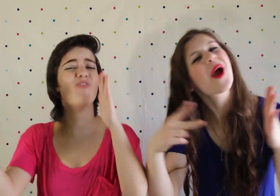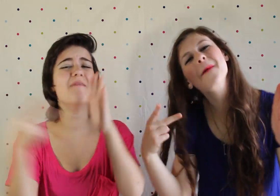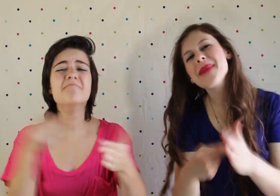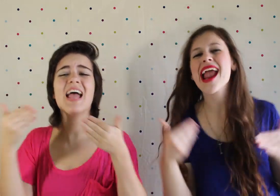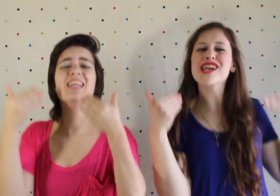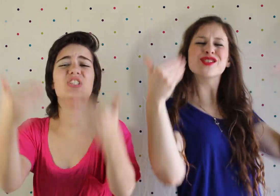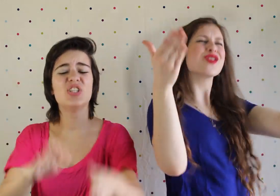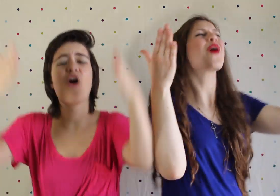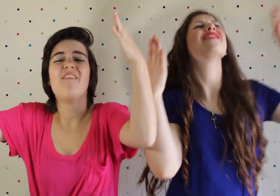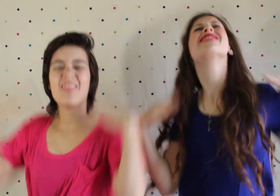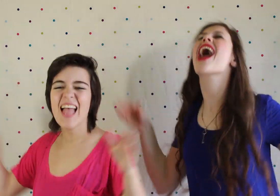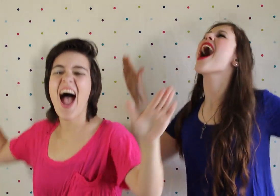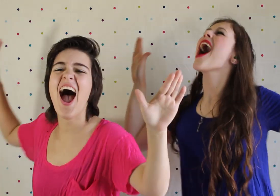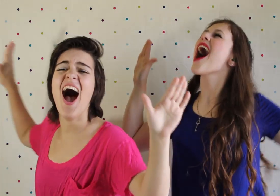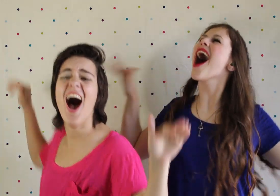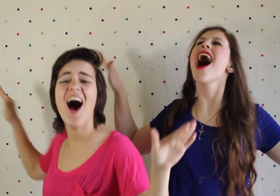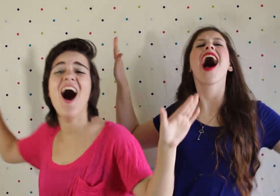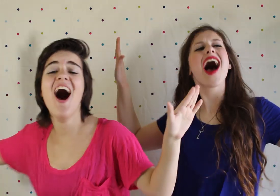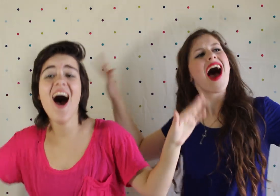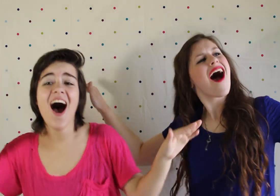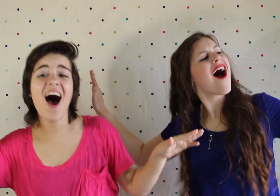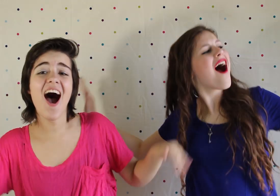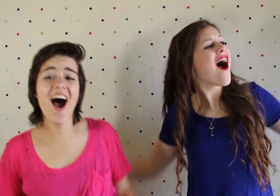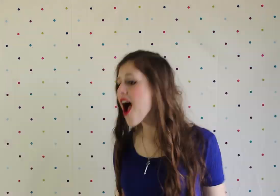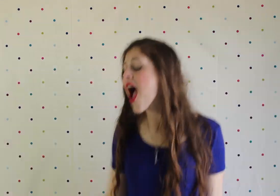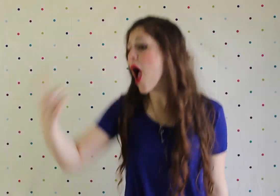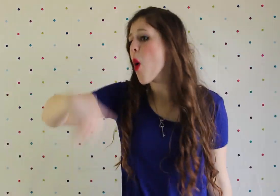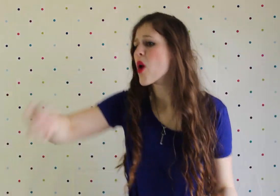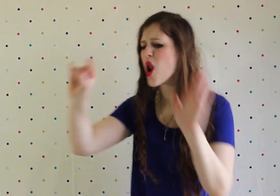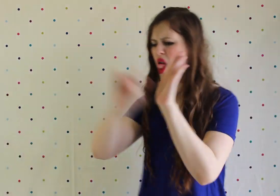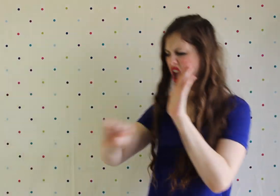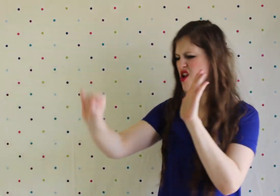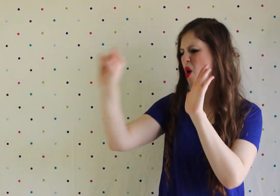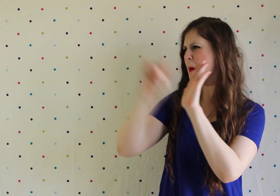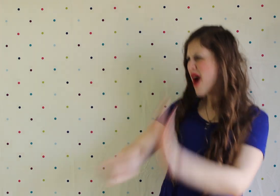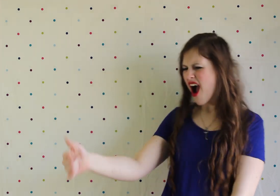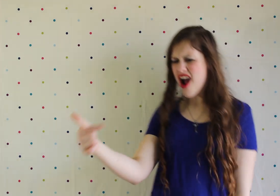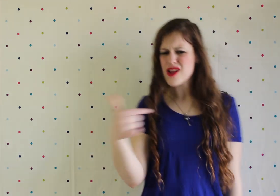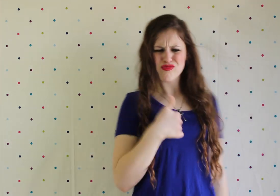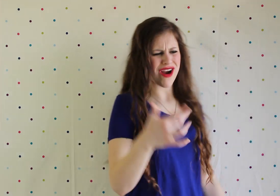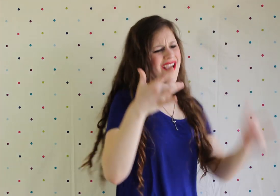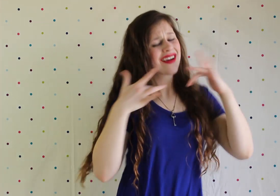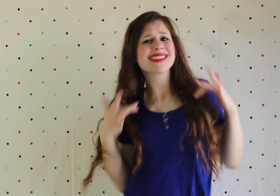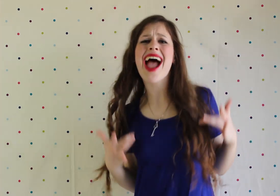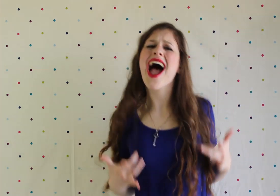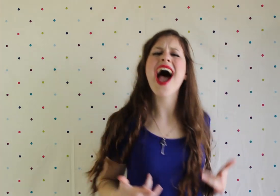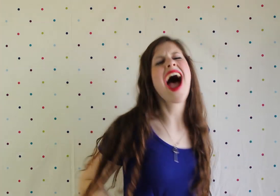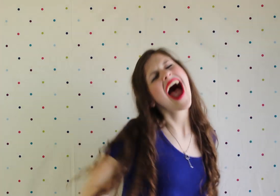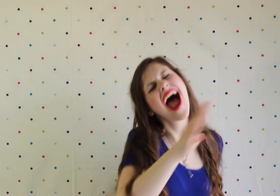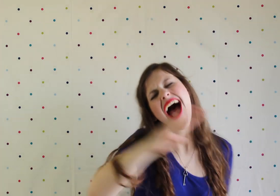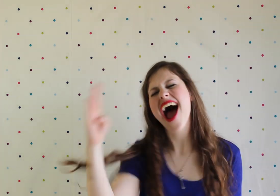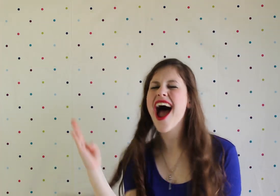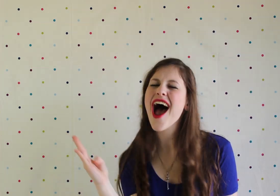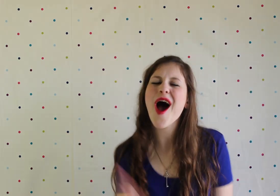made to fly And we don't let nobody bring us down